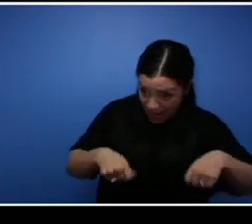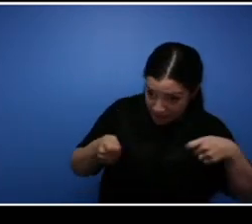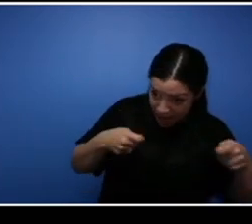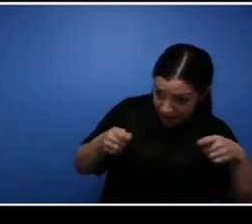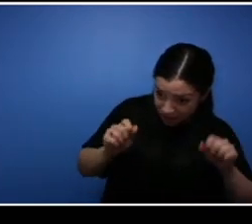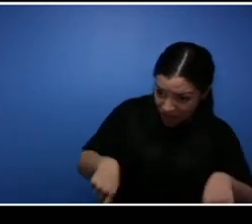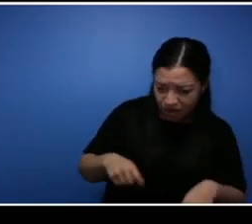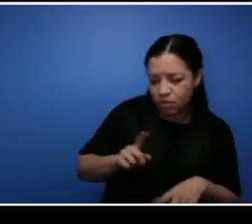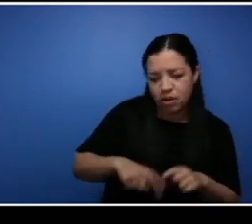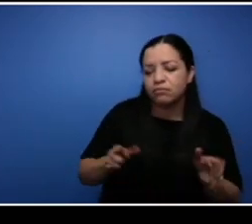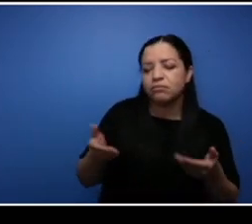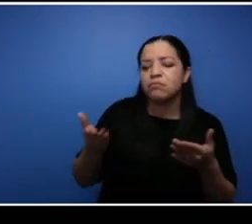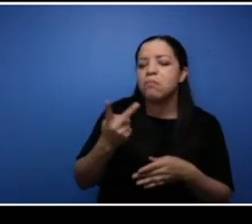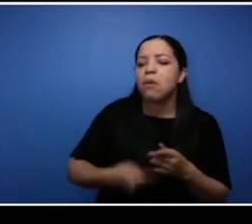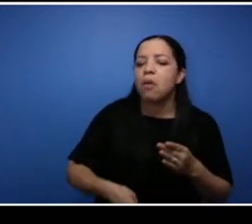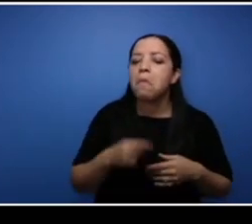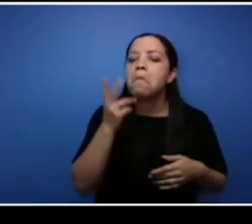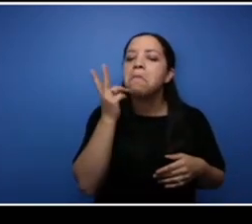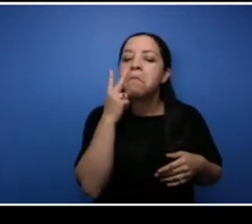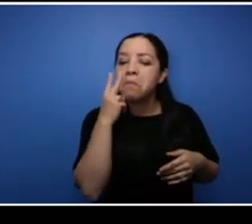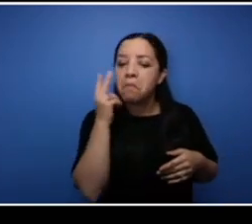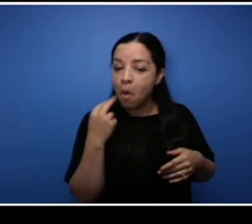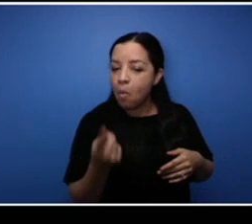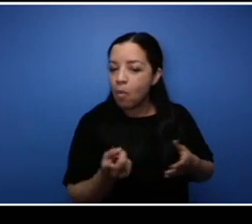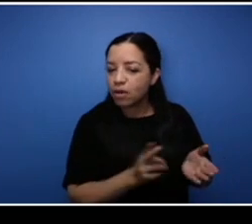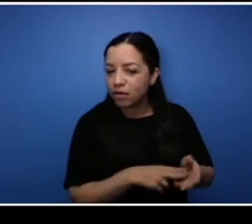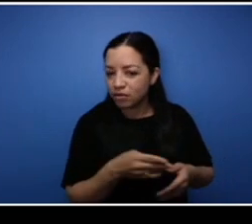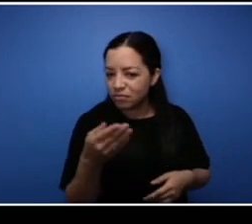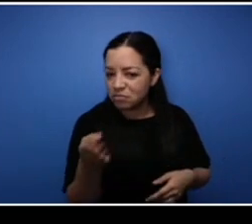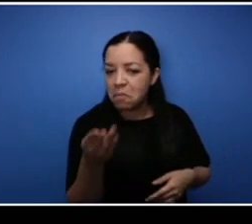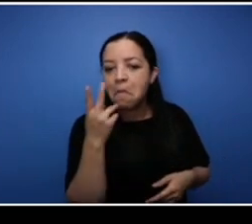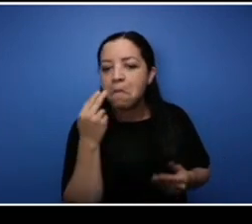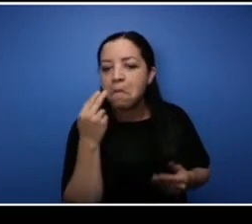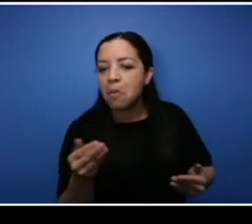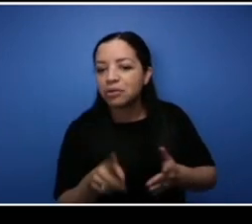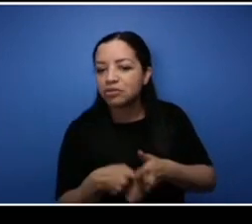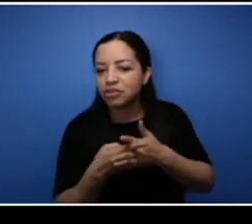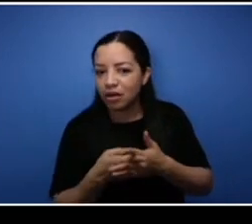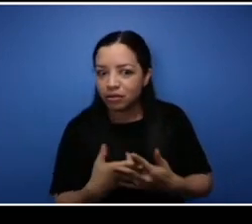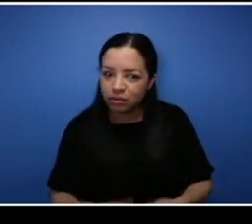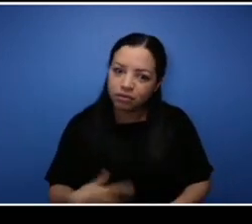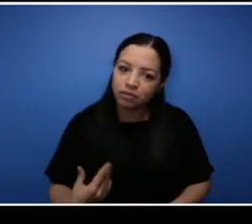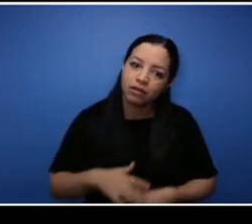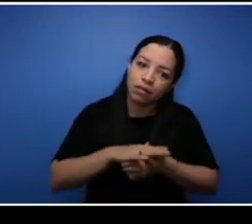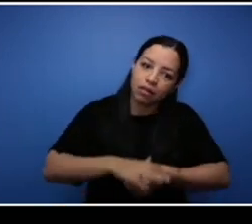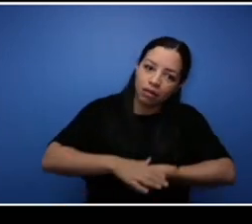give you one and get you started. So you know it was stressful, you know so I took you know